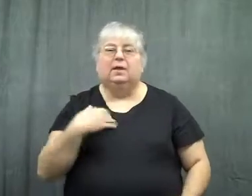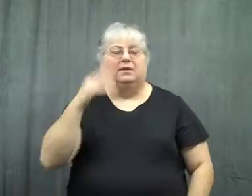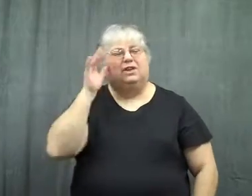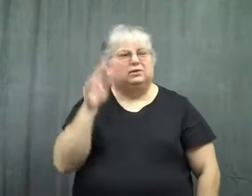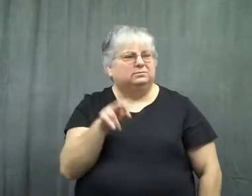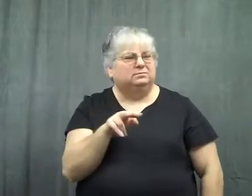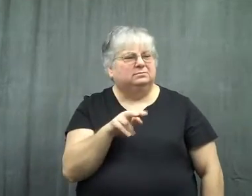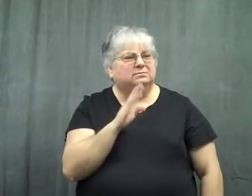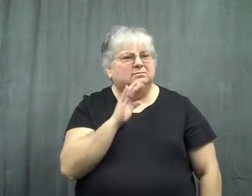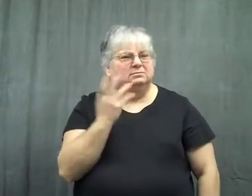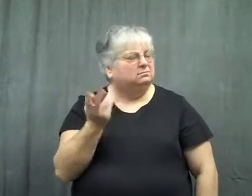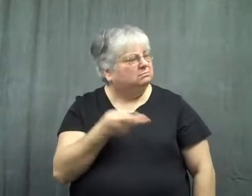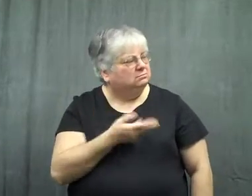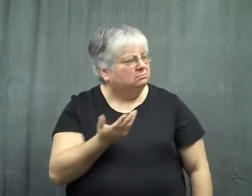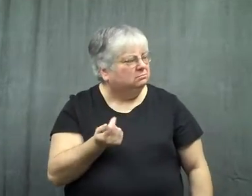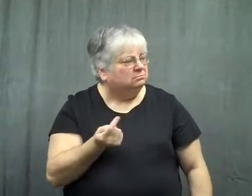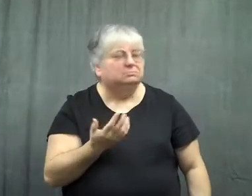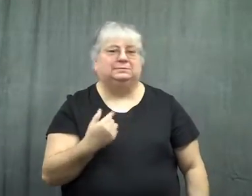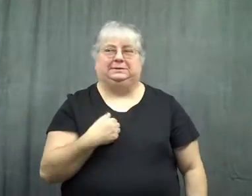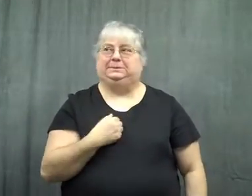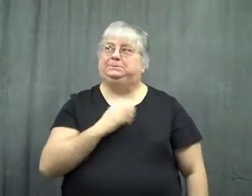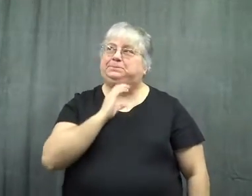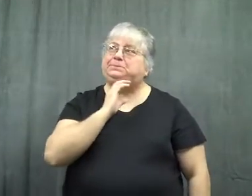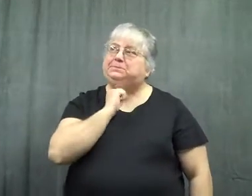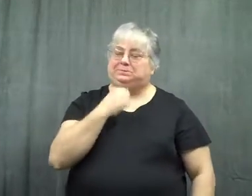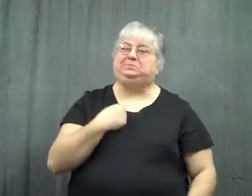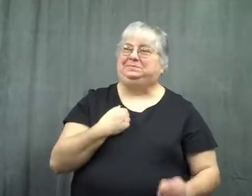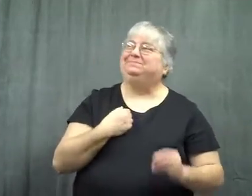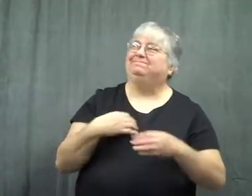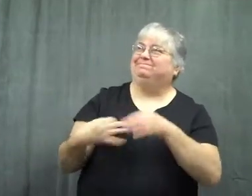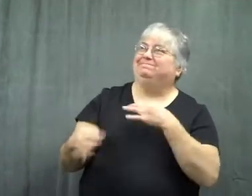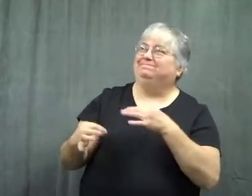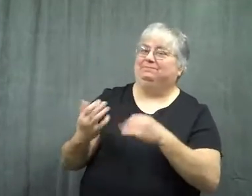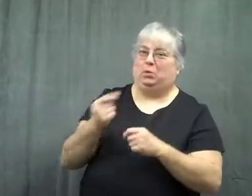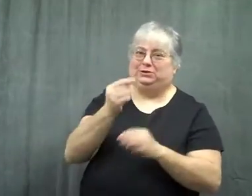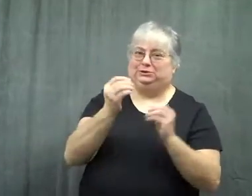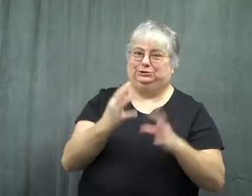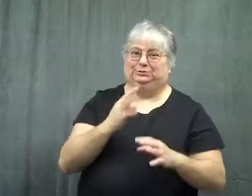My father turned to me, and I explained what the teacher said.